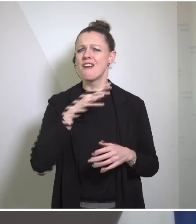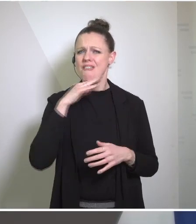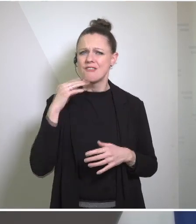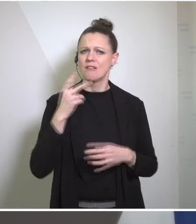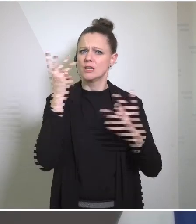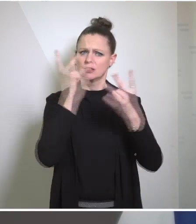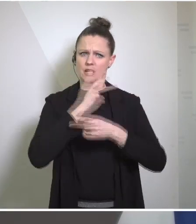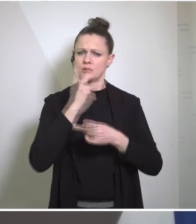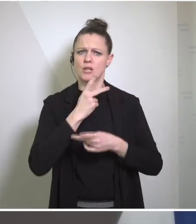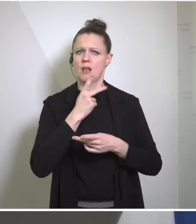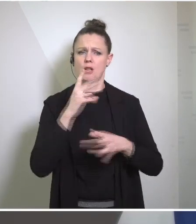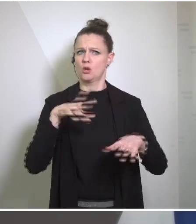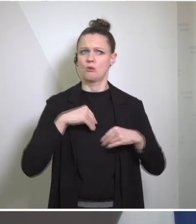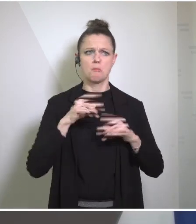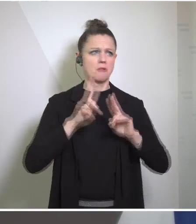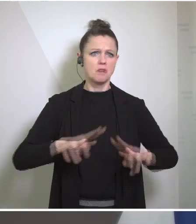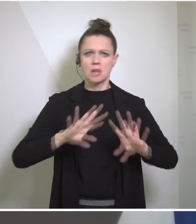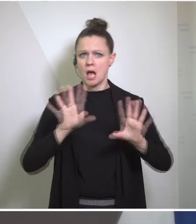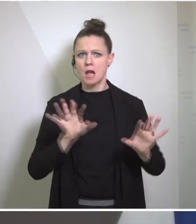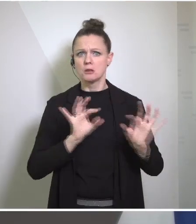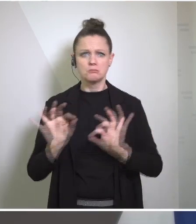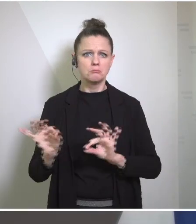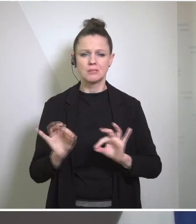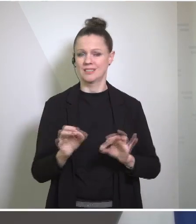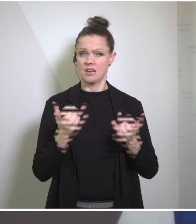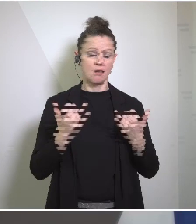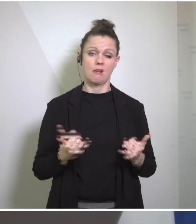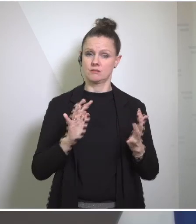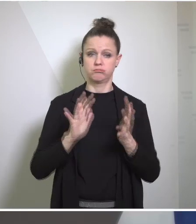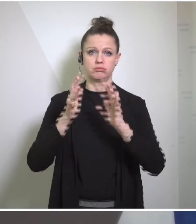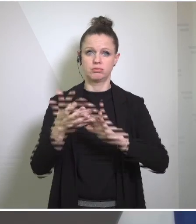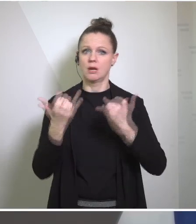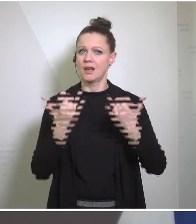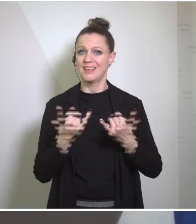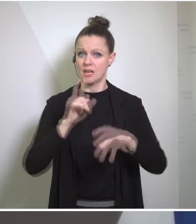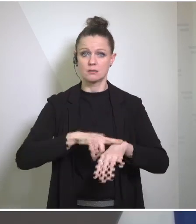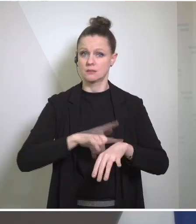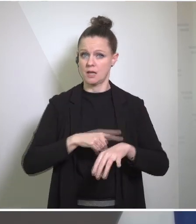changed I believe. And in these trying times we realize that we do not only share, but we